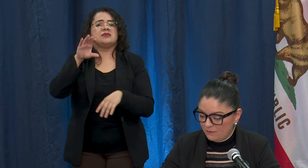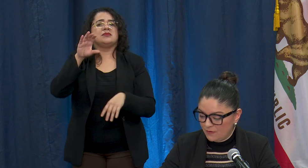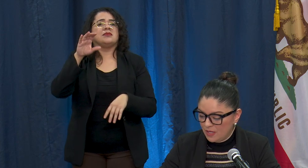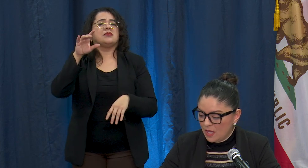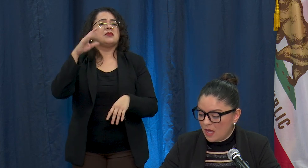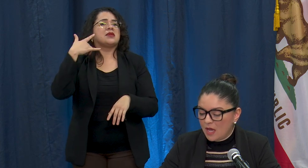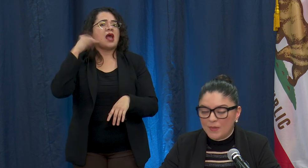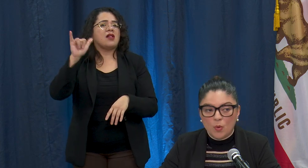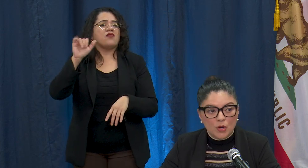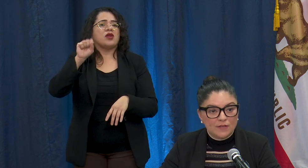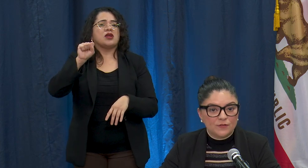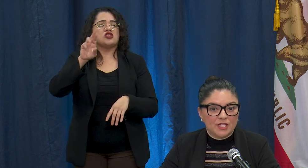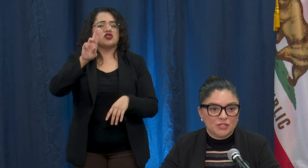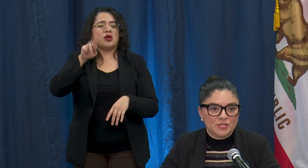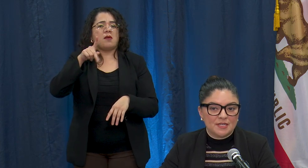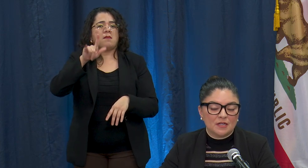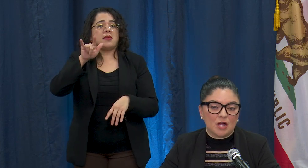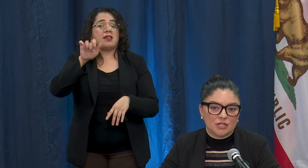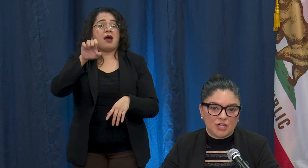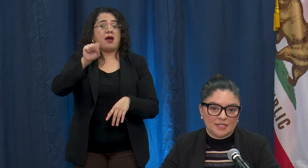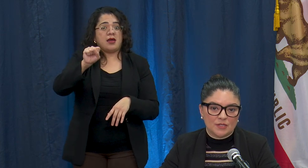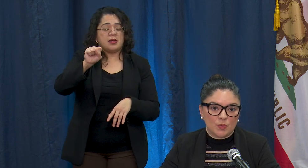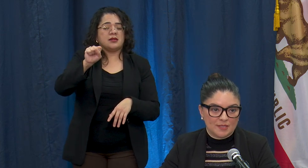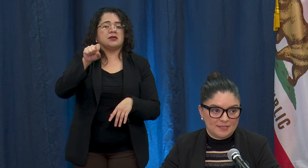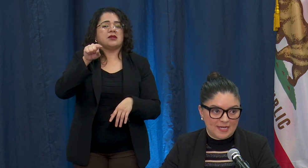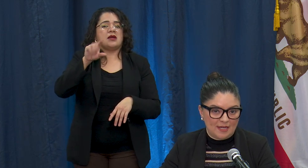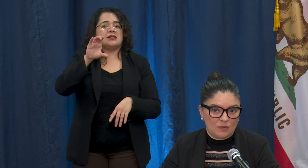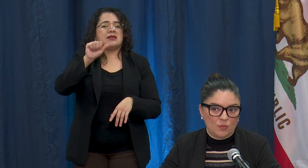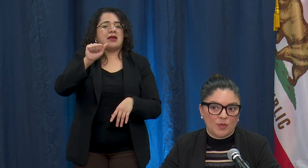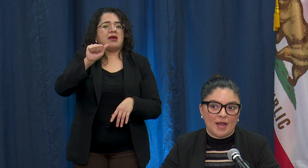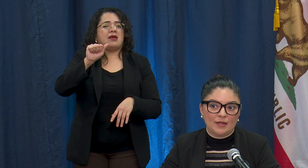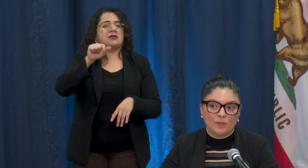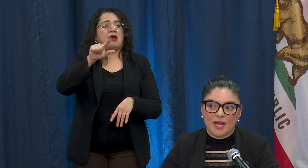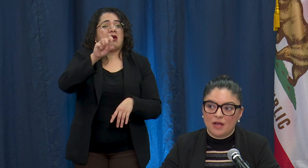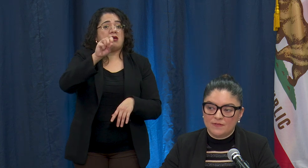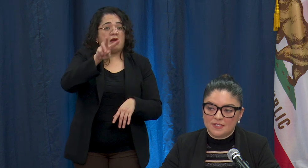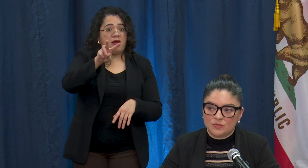or if you're interested in contracting with the state, I know my office has